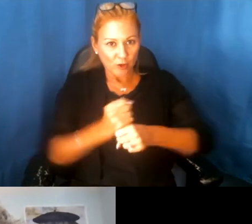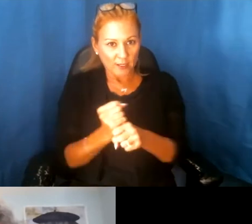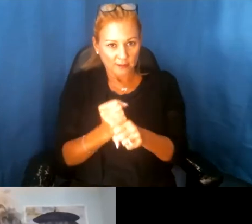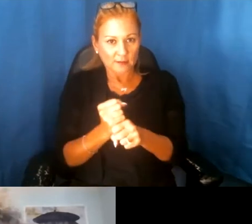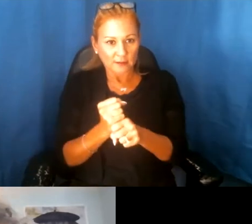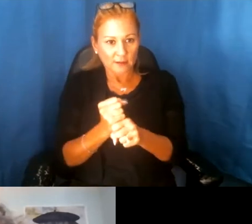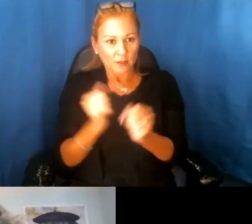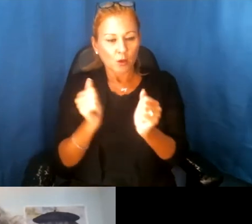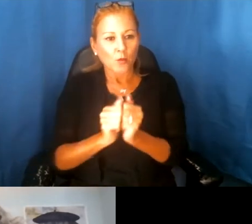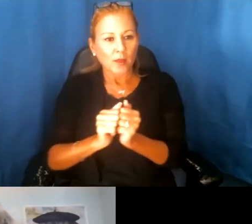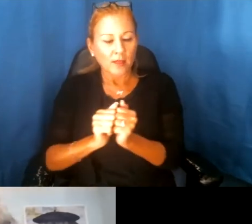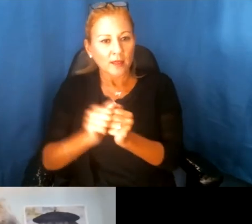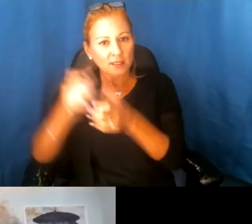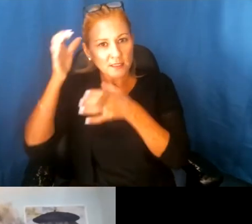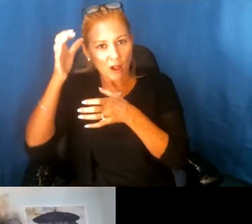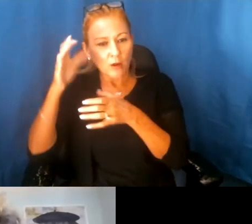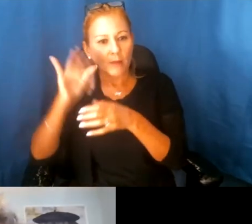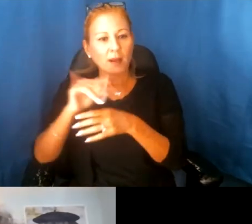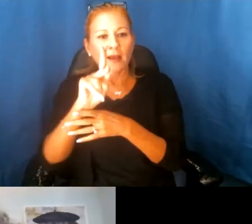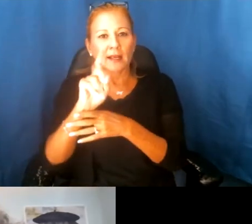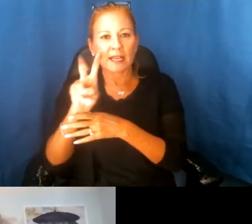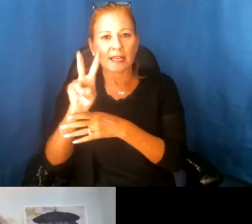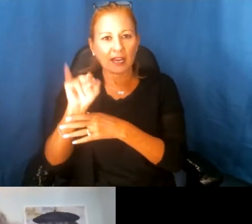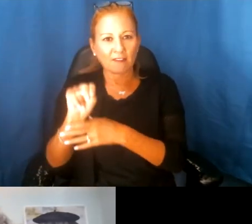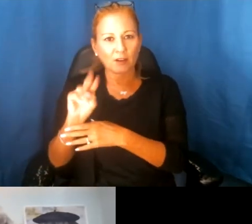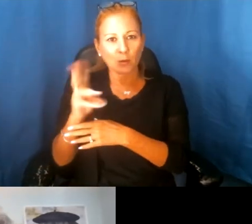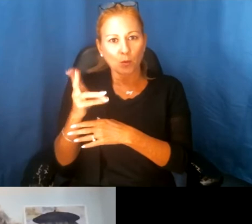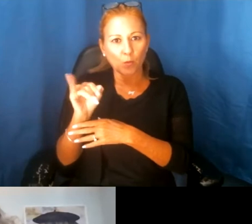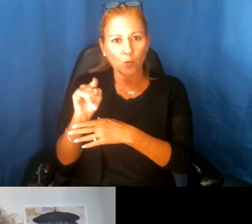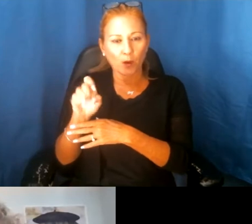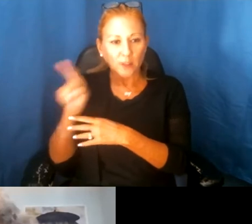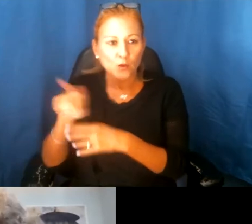with a scholar by the name of Kevin White, who's an indigenous scholar,